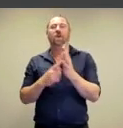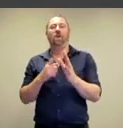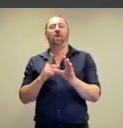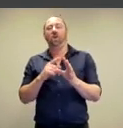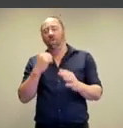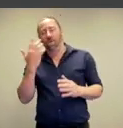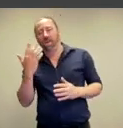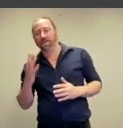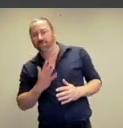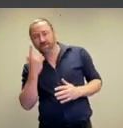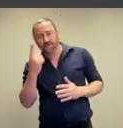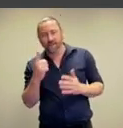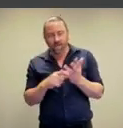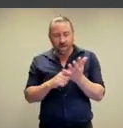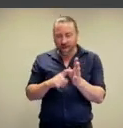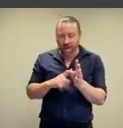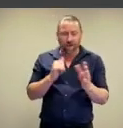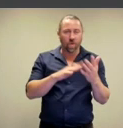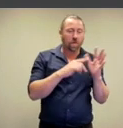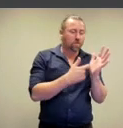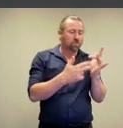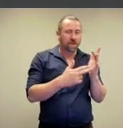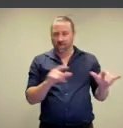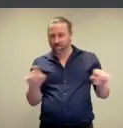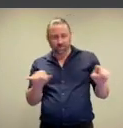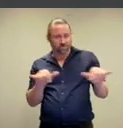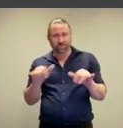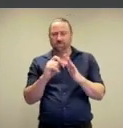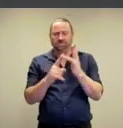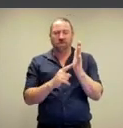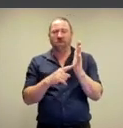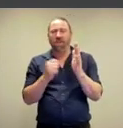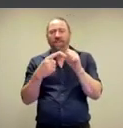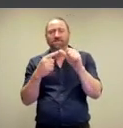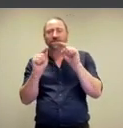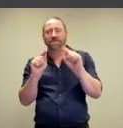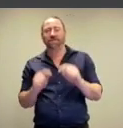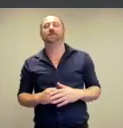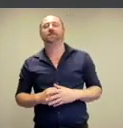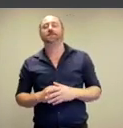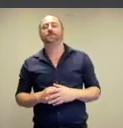Oh always such fun to see those poll